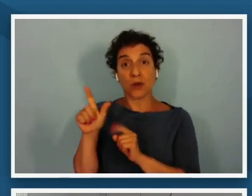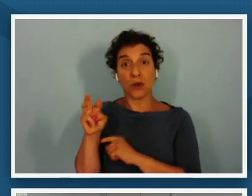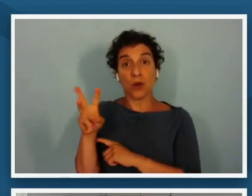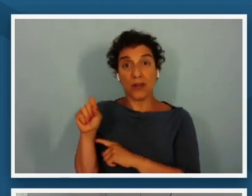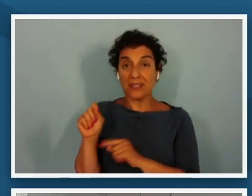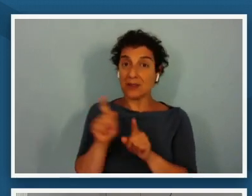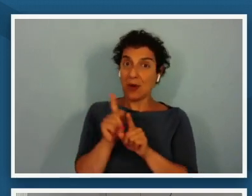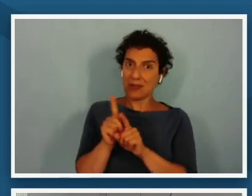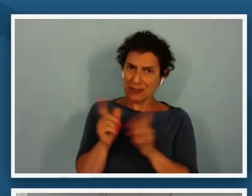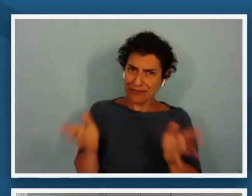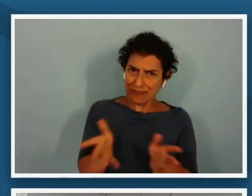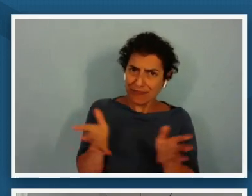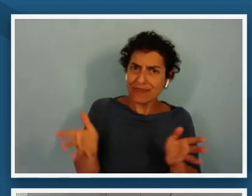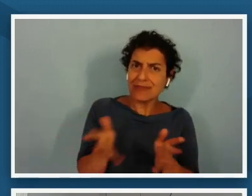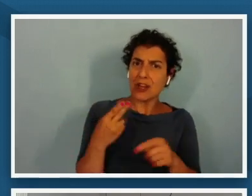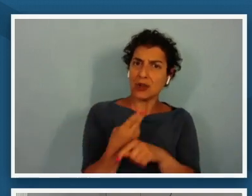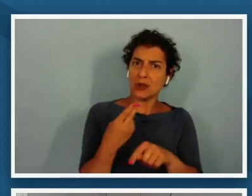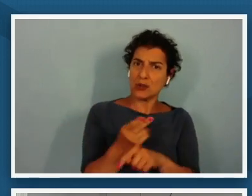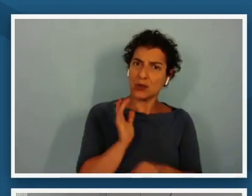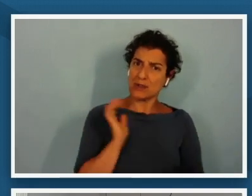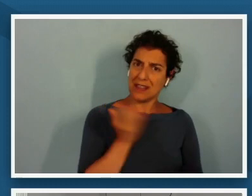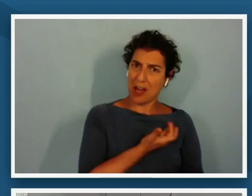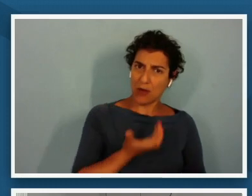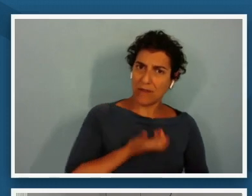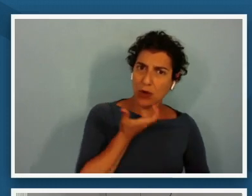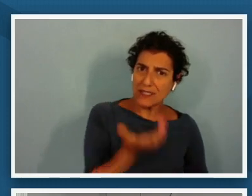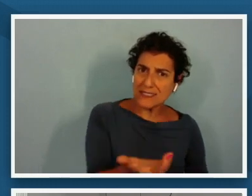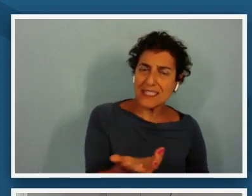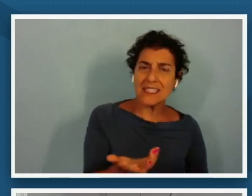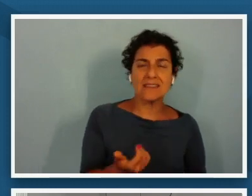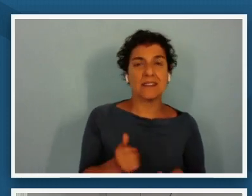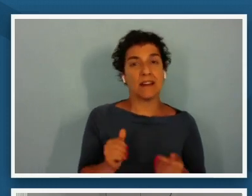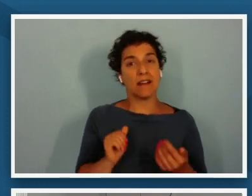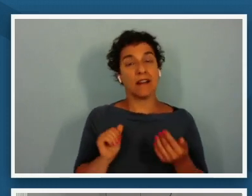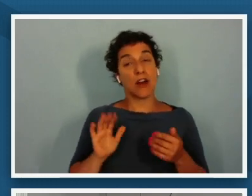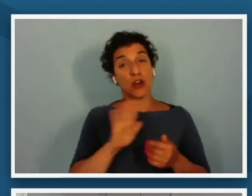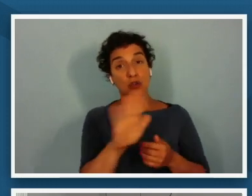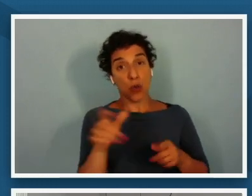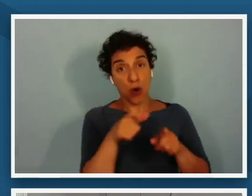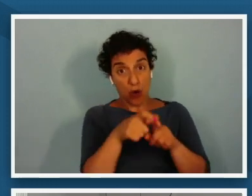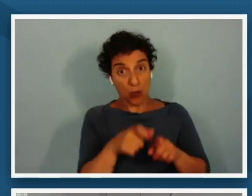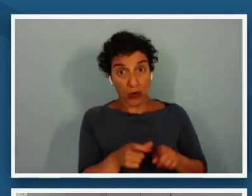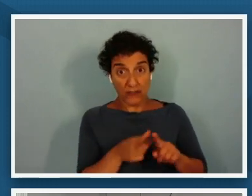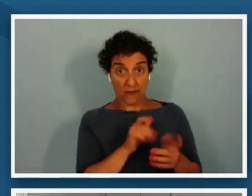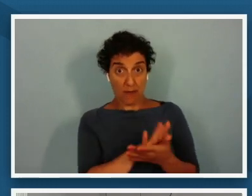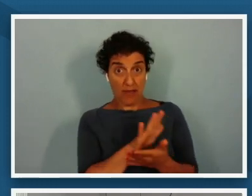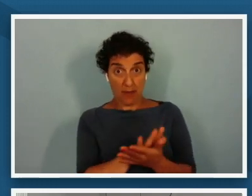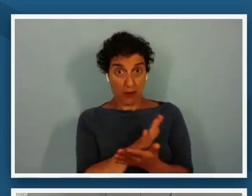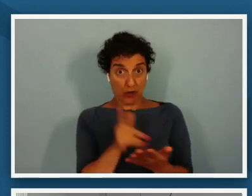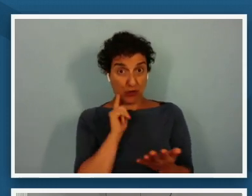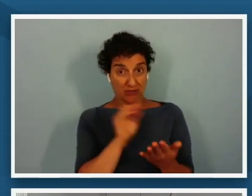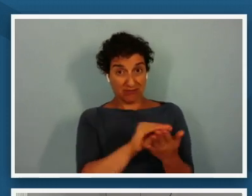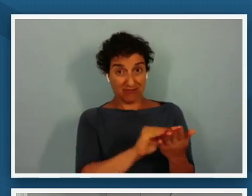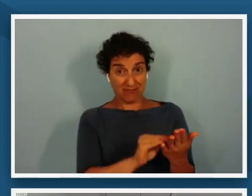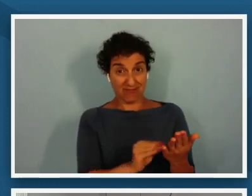our voices um harvesting your words from the paper